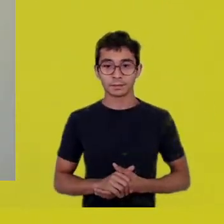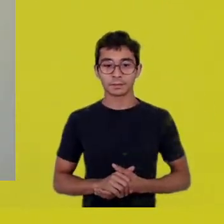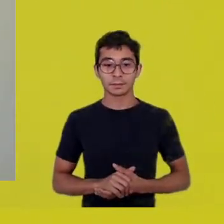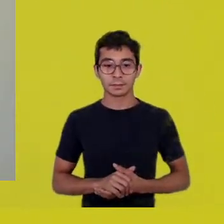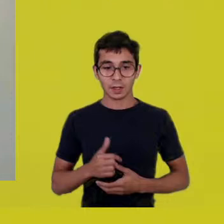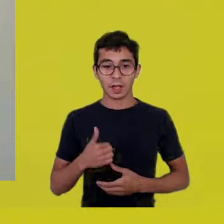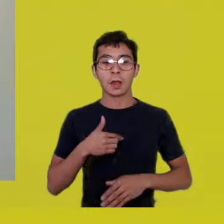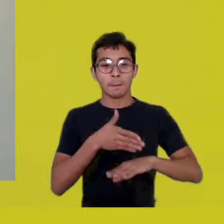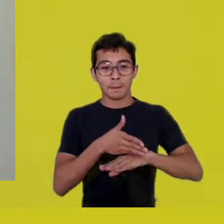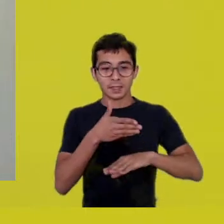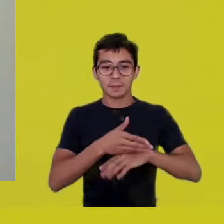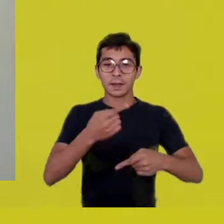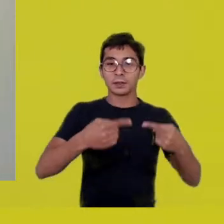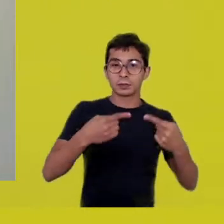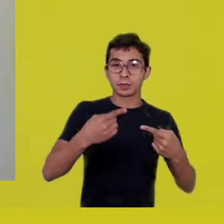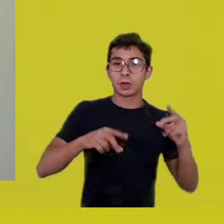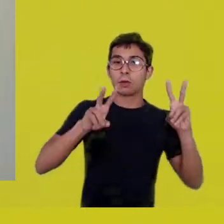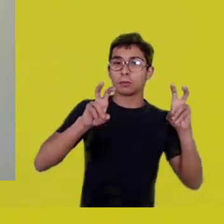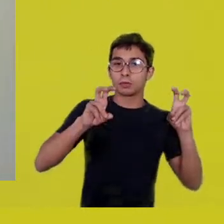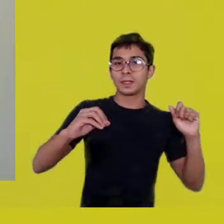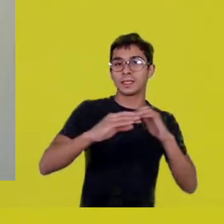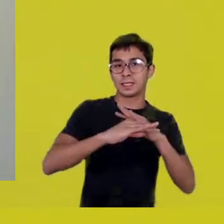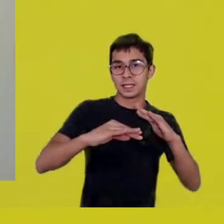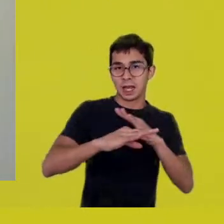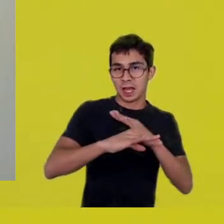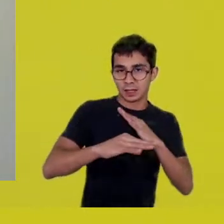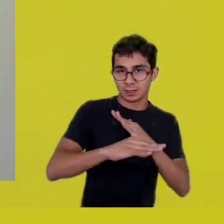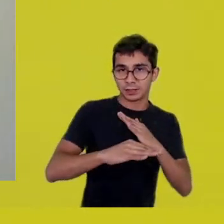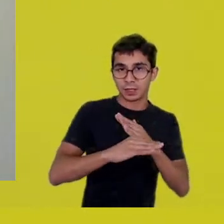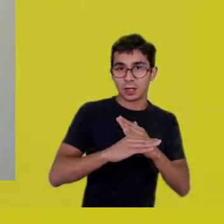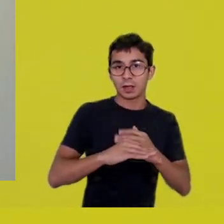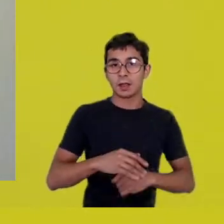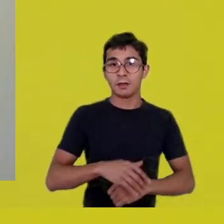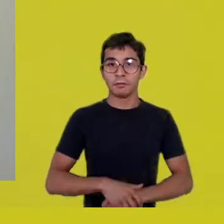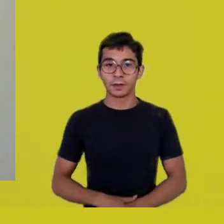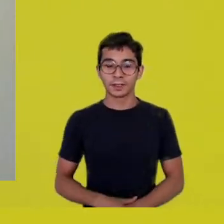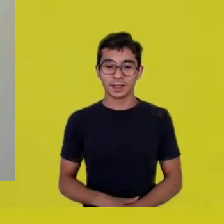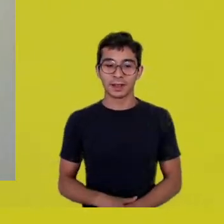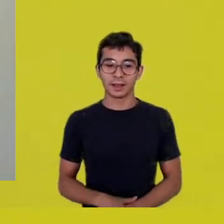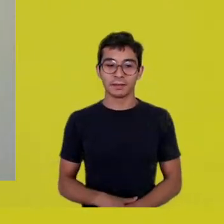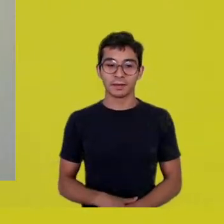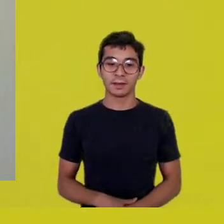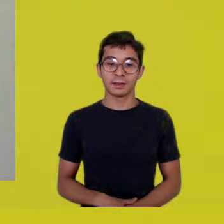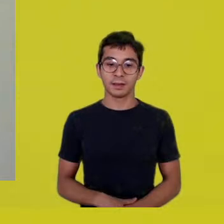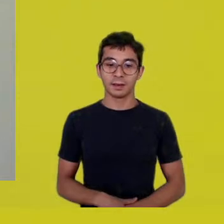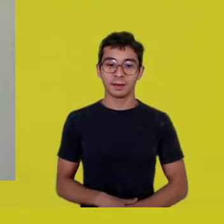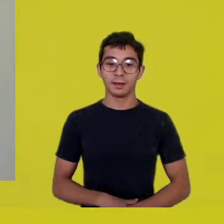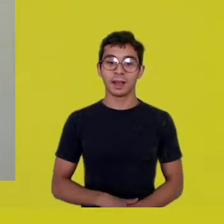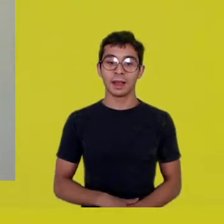I’ve been invited to talk to urbanists, architects, planners,